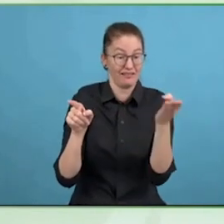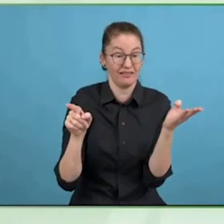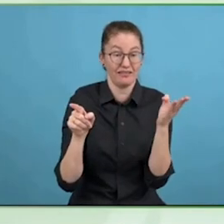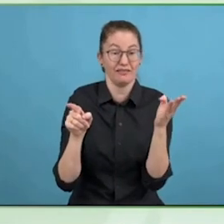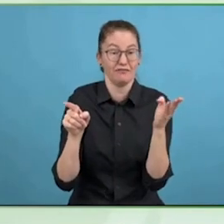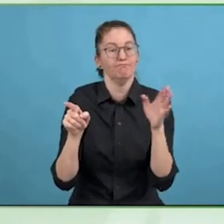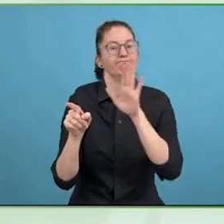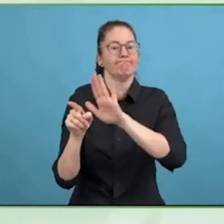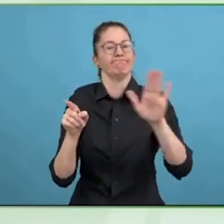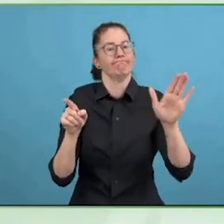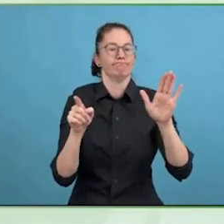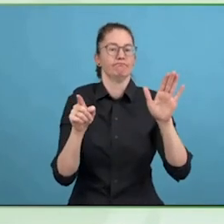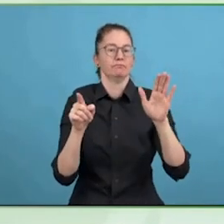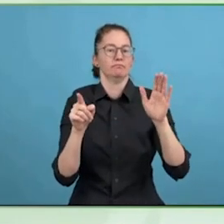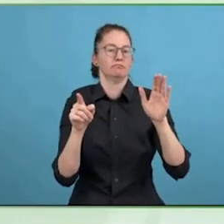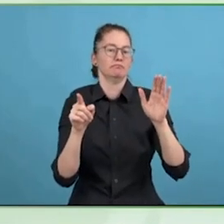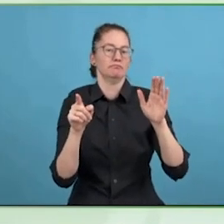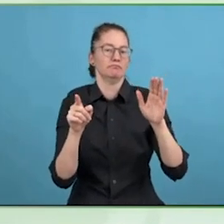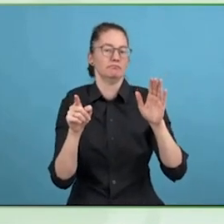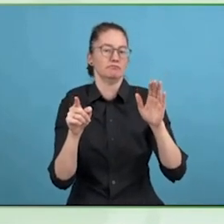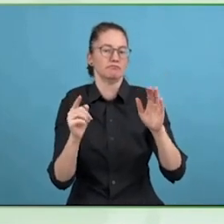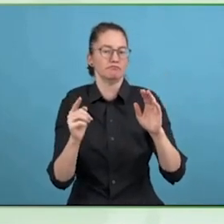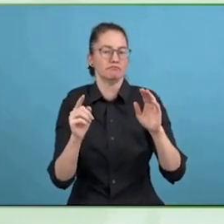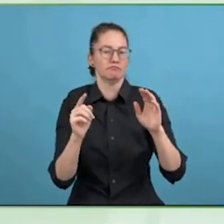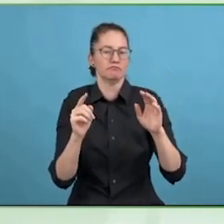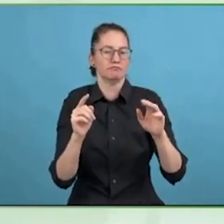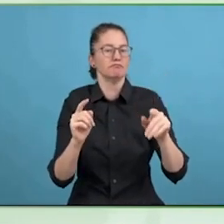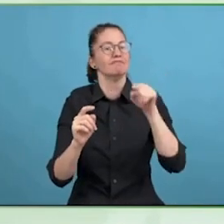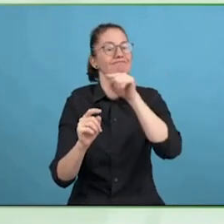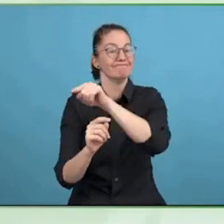To the German-speaking world.